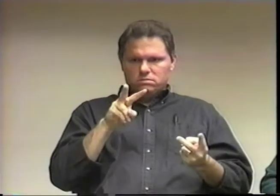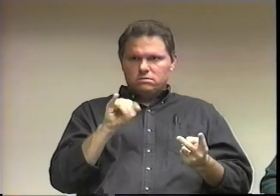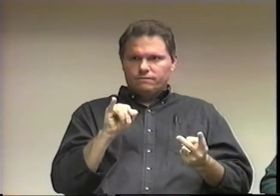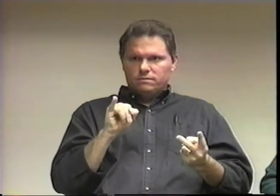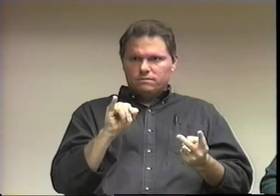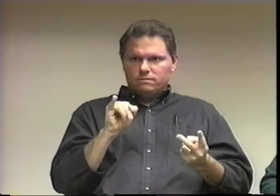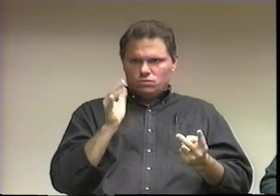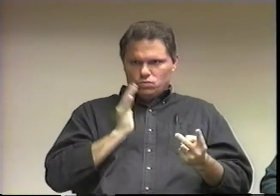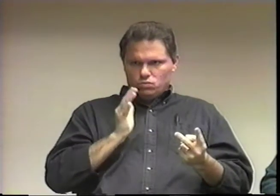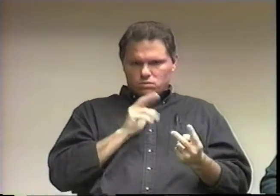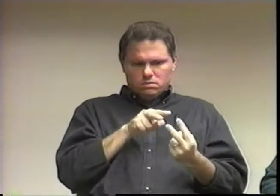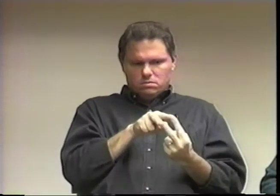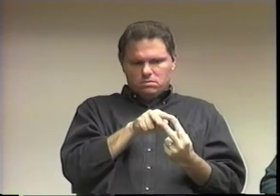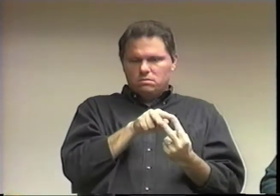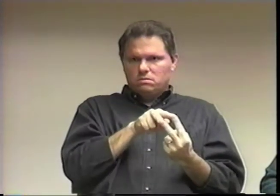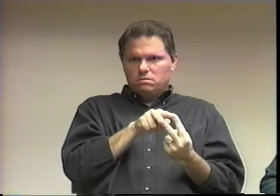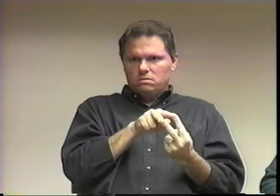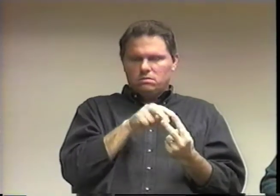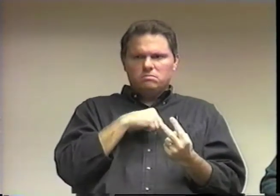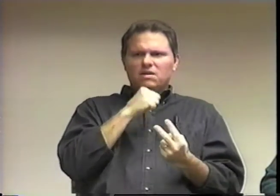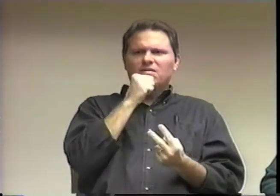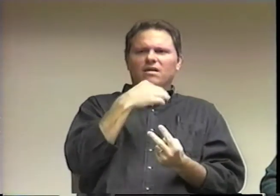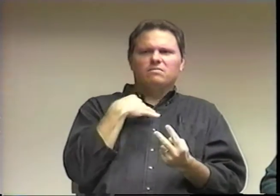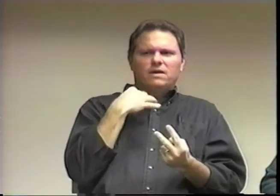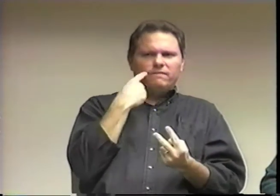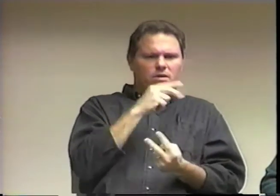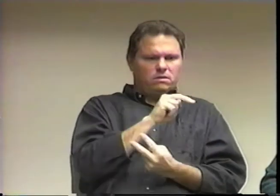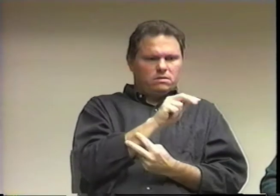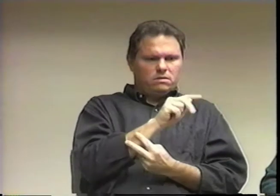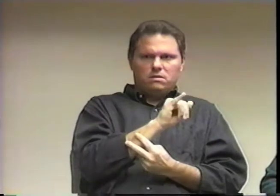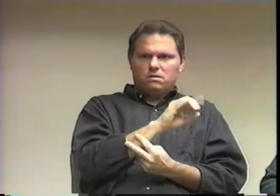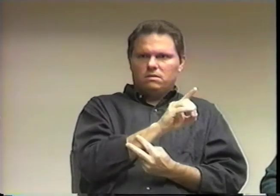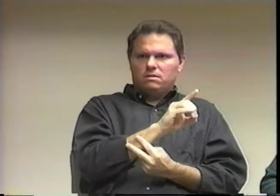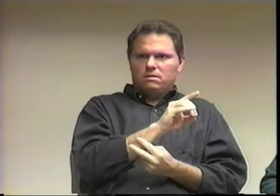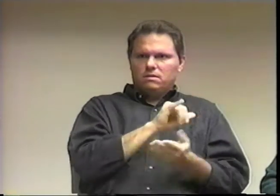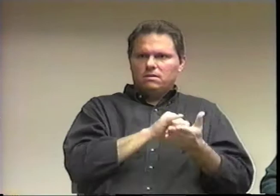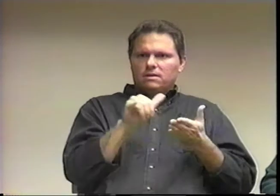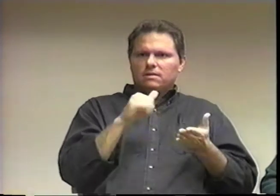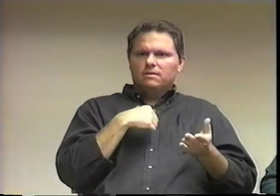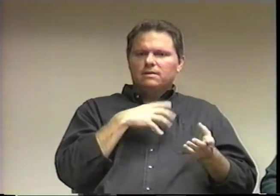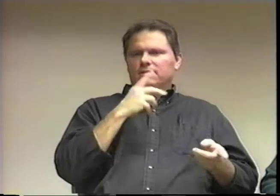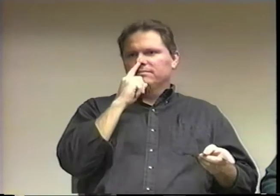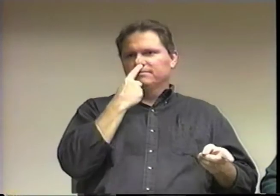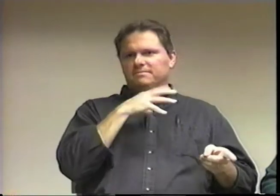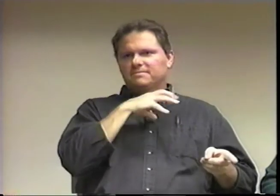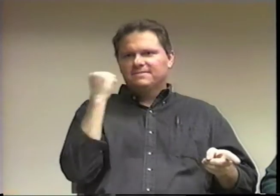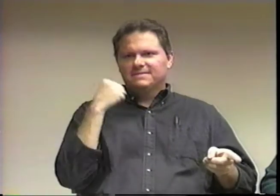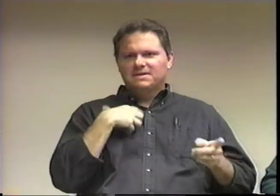I applied to Gallaudet and to TVI. I didn't apply at NTID [National Technical Institute for the Deaf] in New York